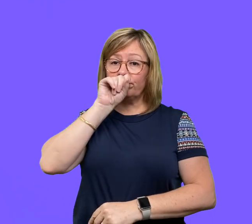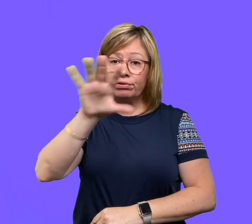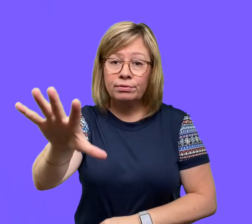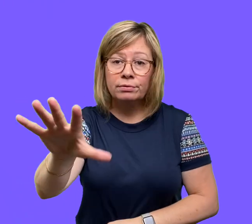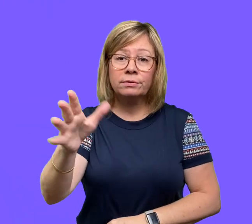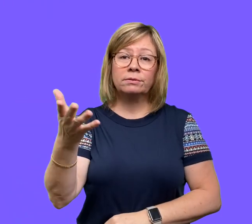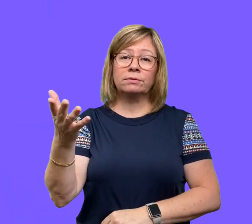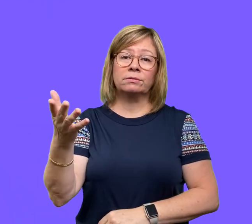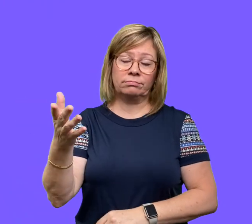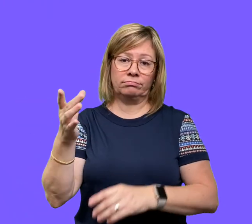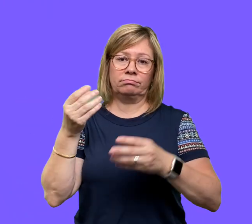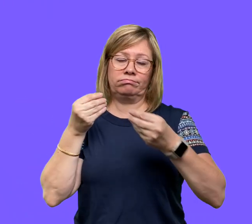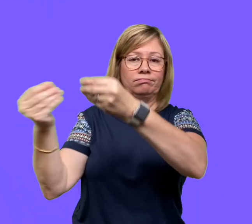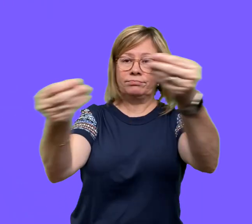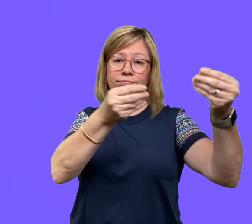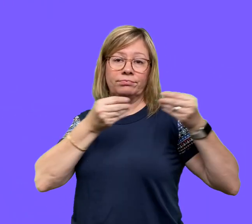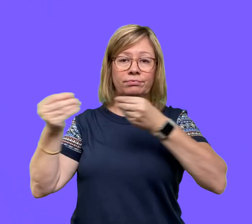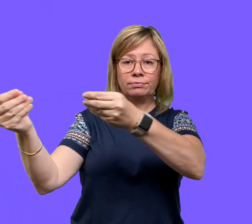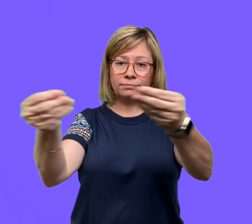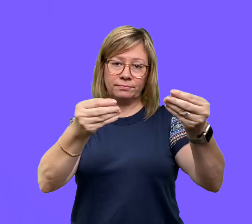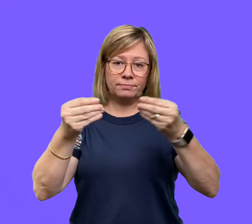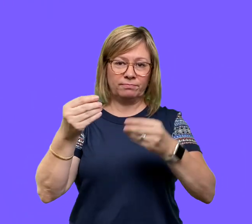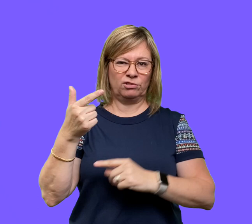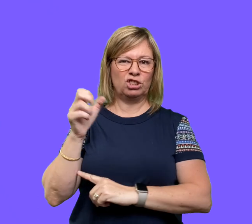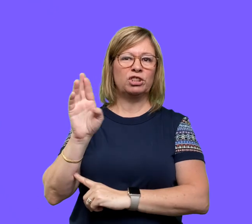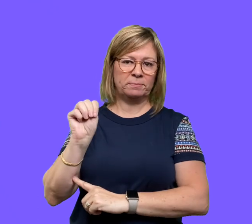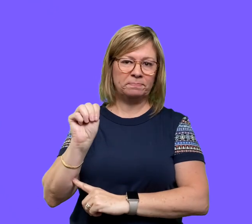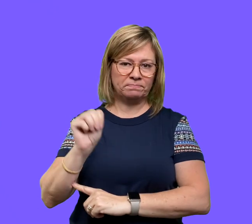or exhalation and transmitted to others.